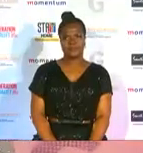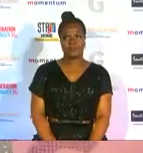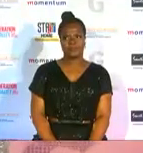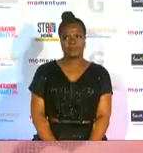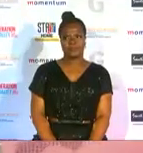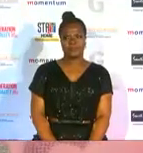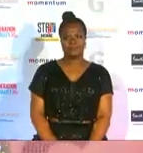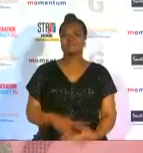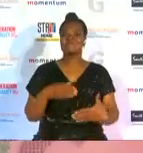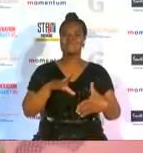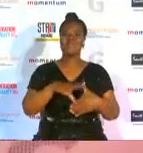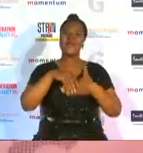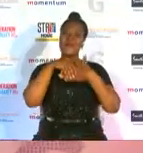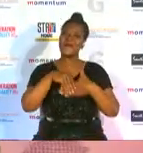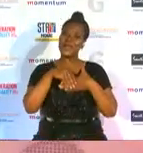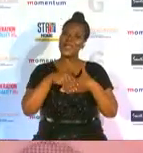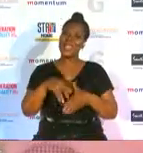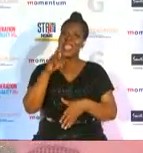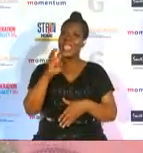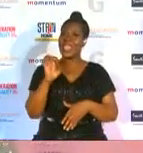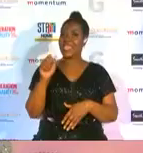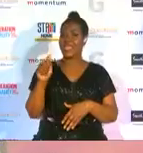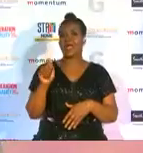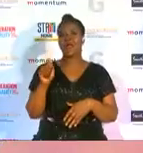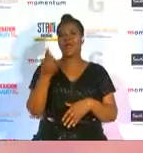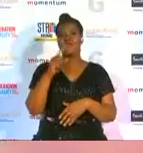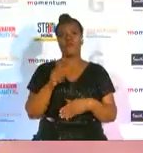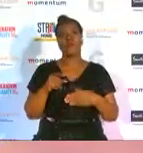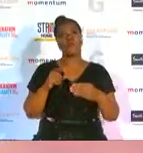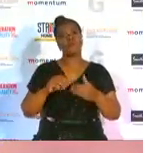congratulations gabriel for winning the award for women in sports and pr